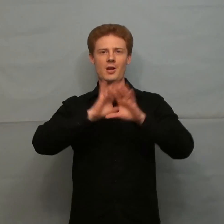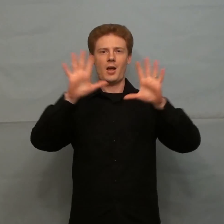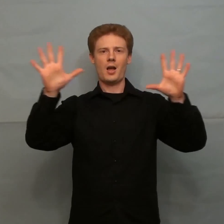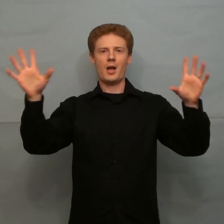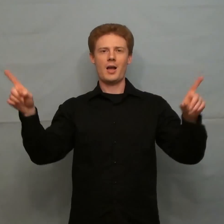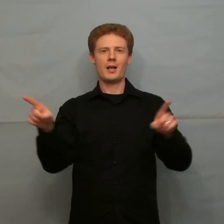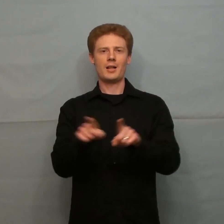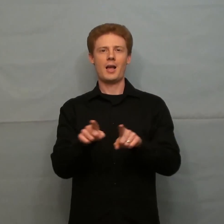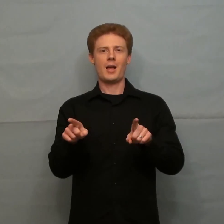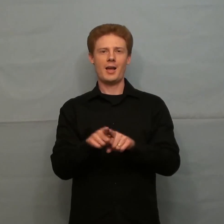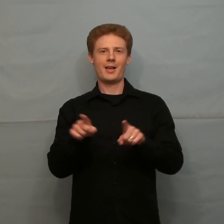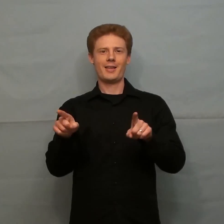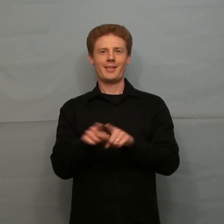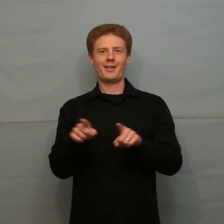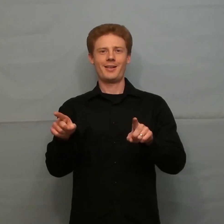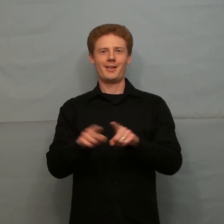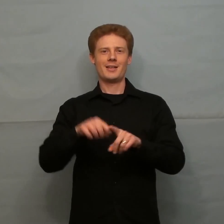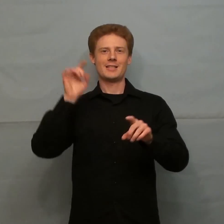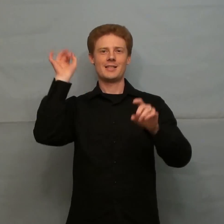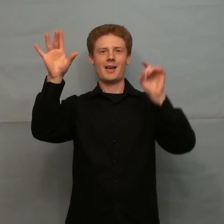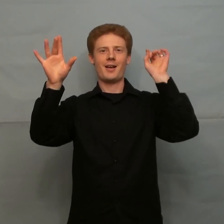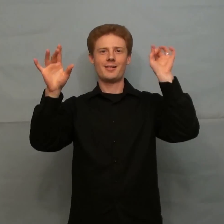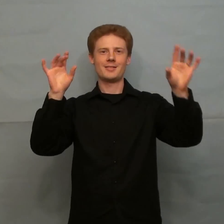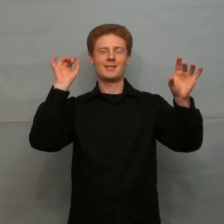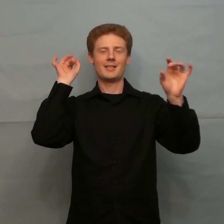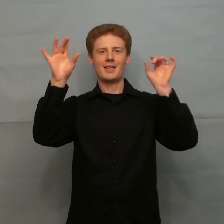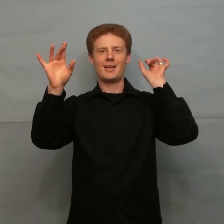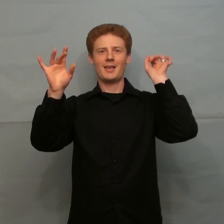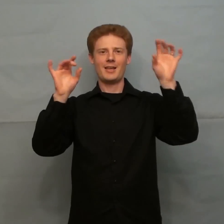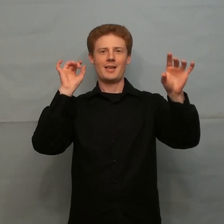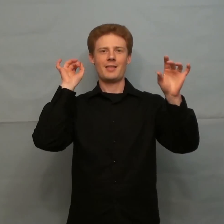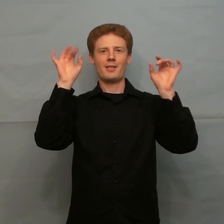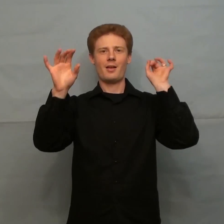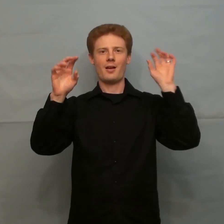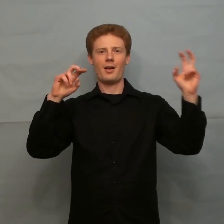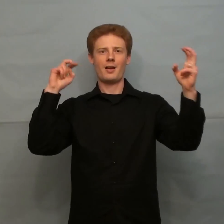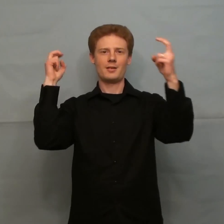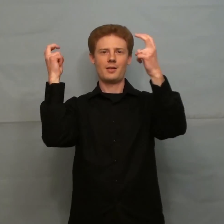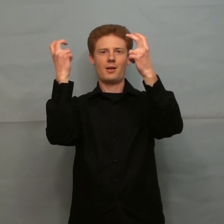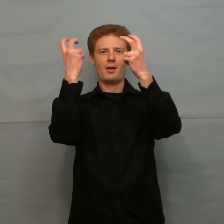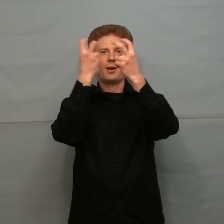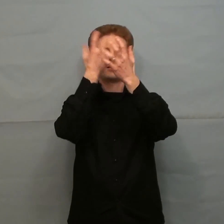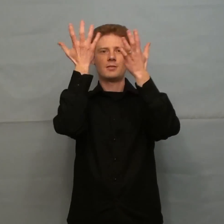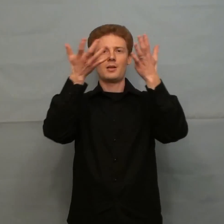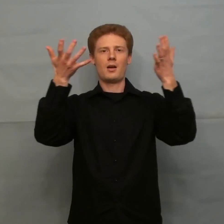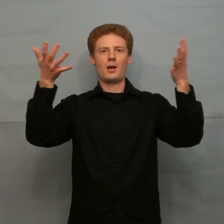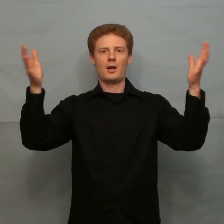Shine like the stars in the dark sky Shine same stars dark sky